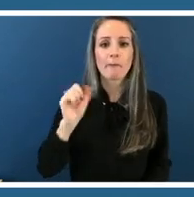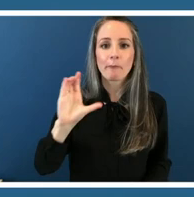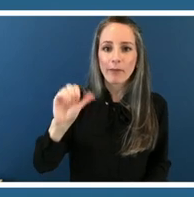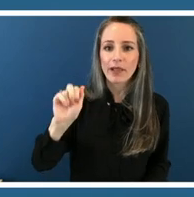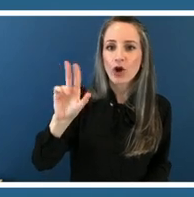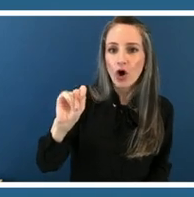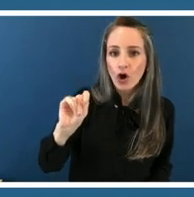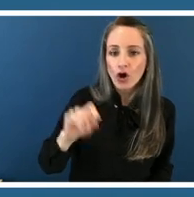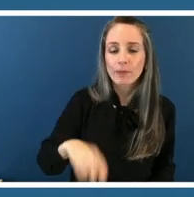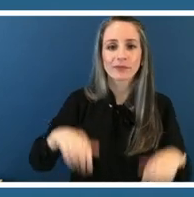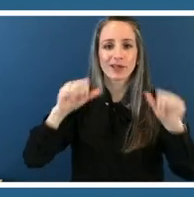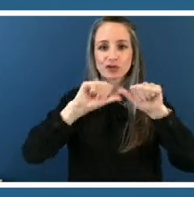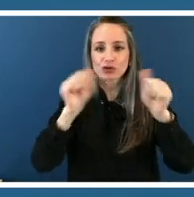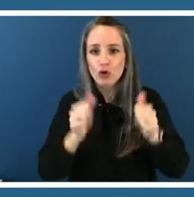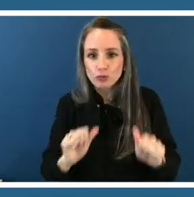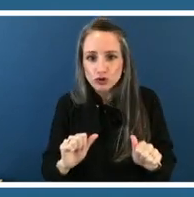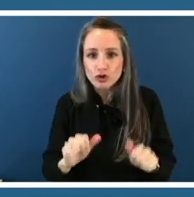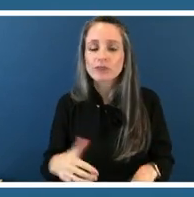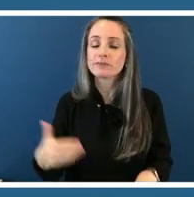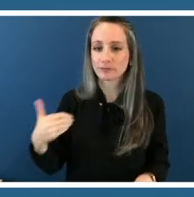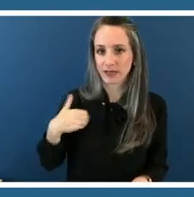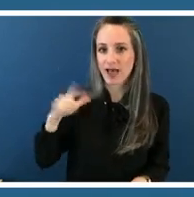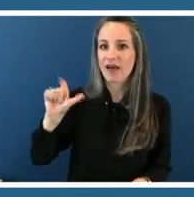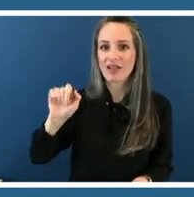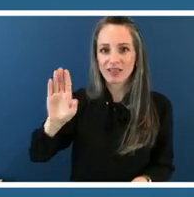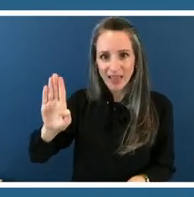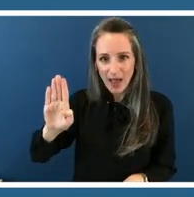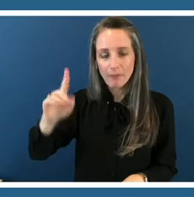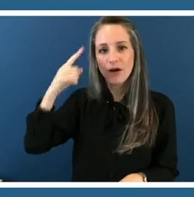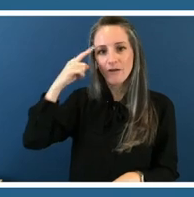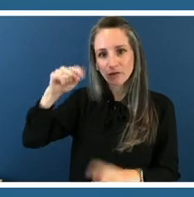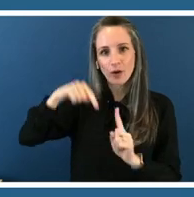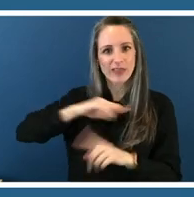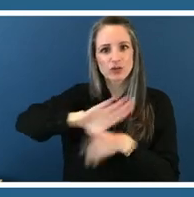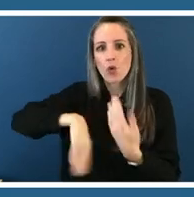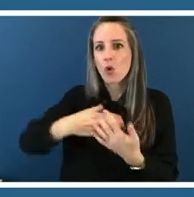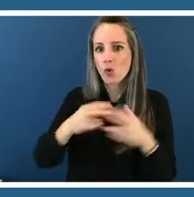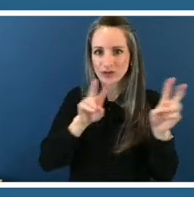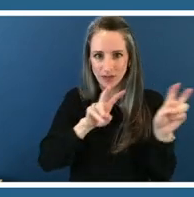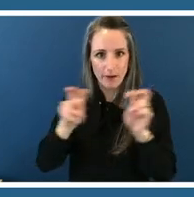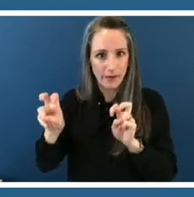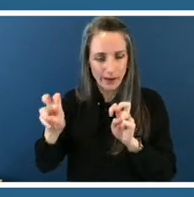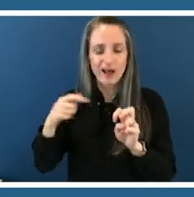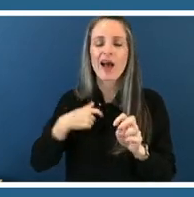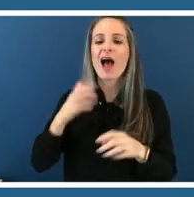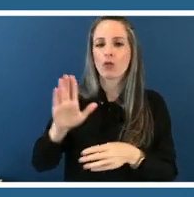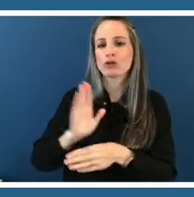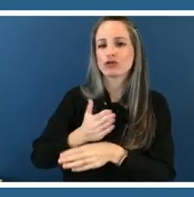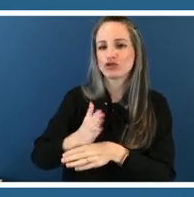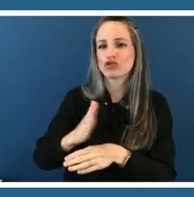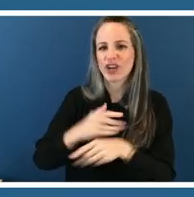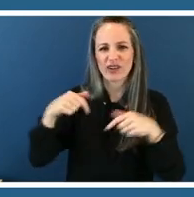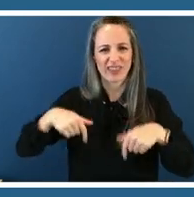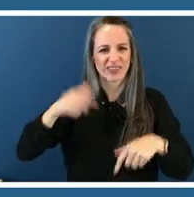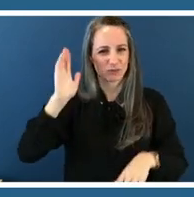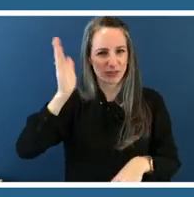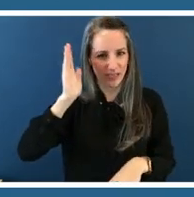learning lab dedicated to this entire topic that i'll share at the end of this presentation that has some examples of